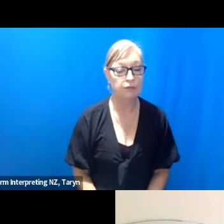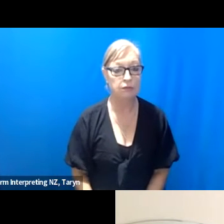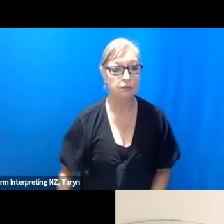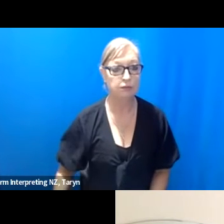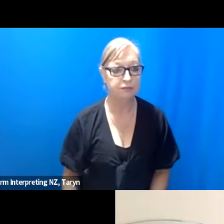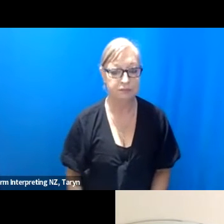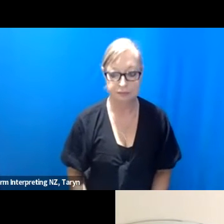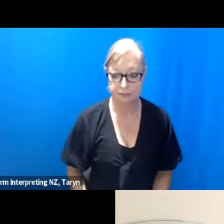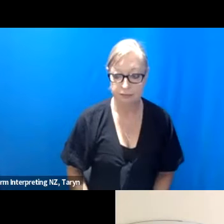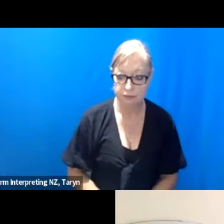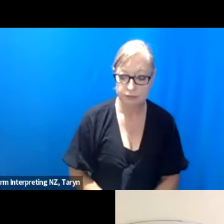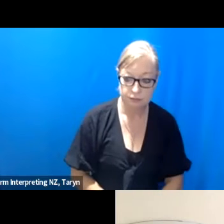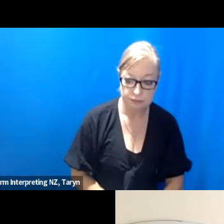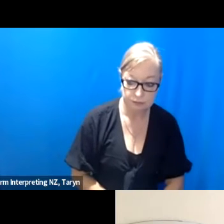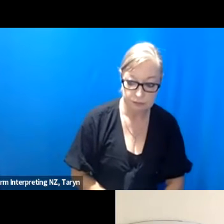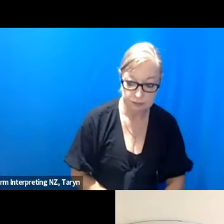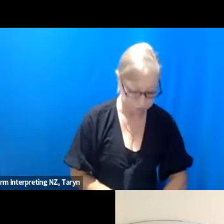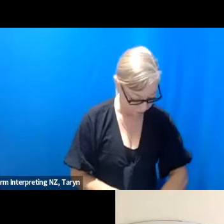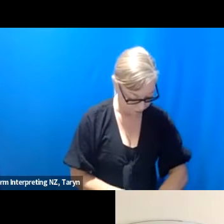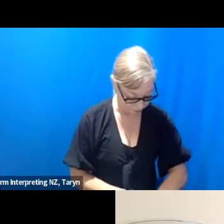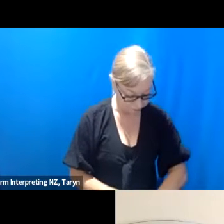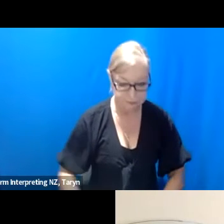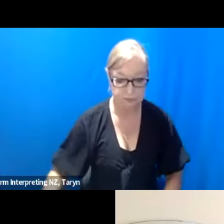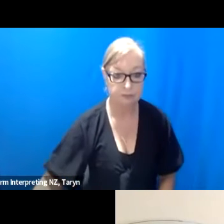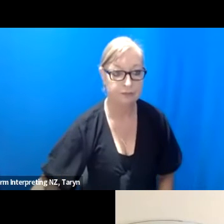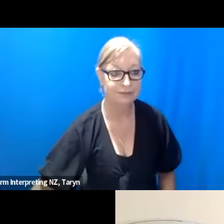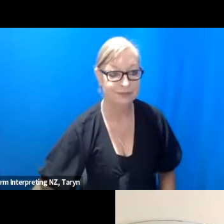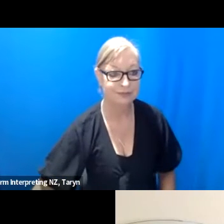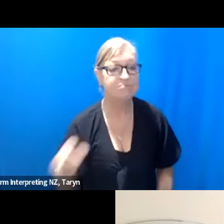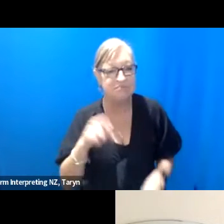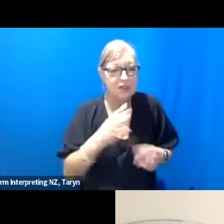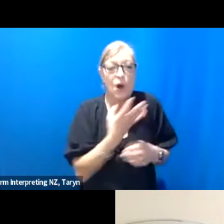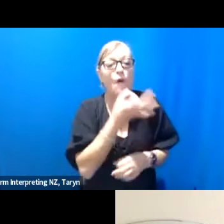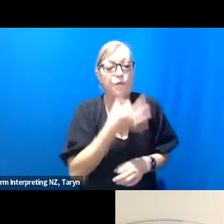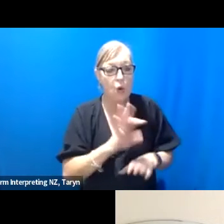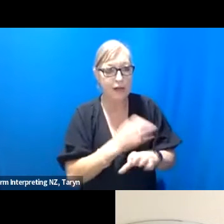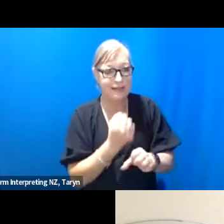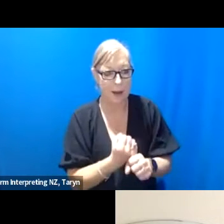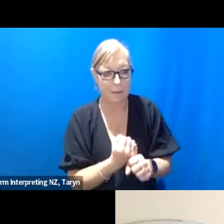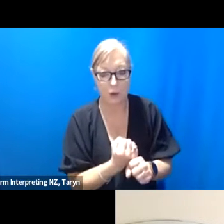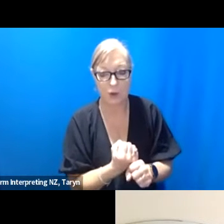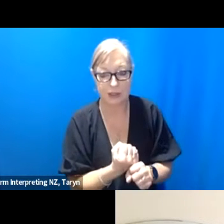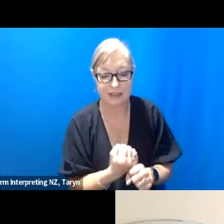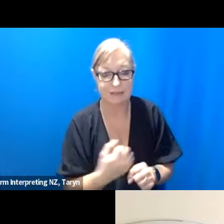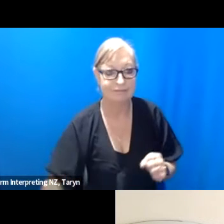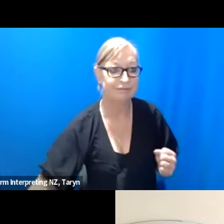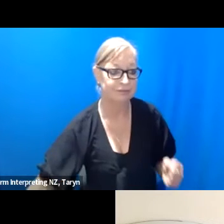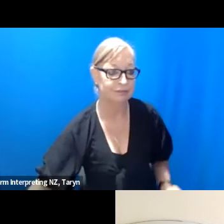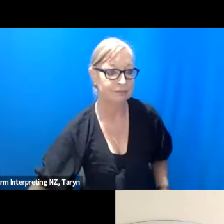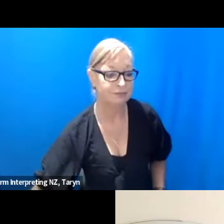Sorry I just wanted to keep on that, I just wonder what- Those are examples Yeah! I'm just really curious actually